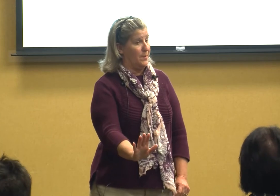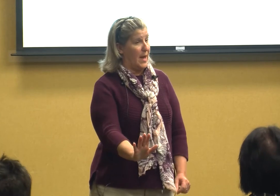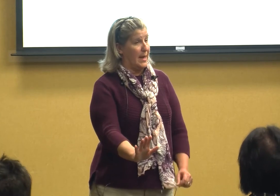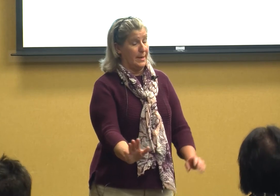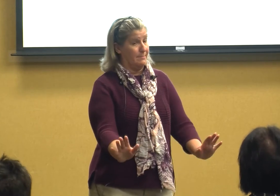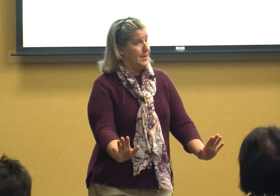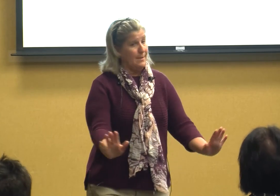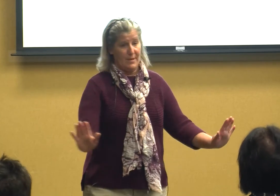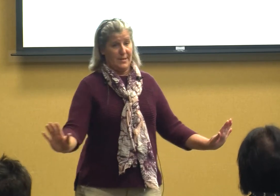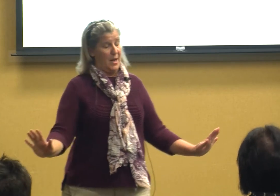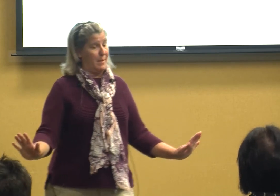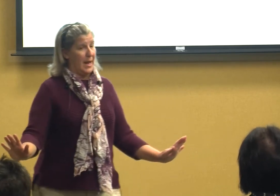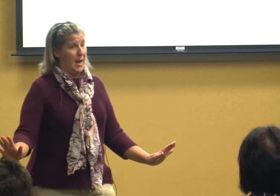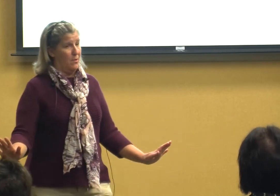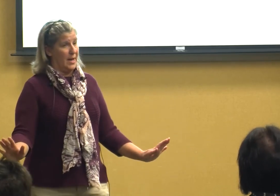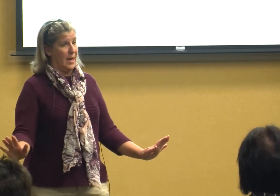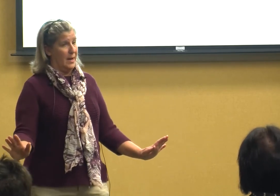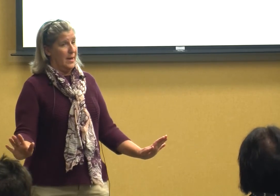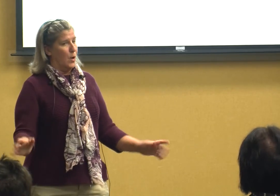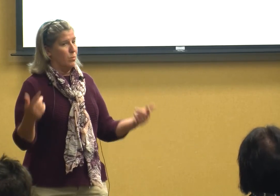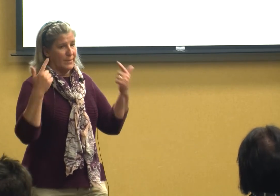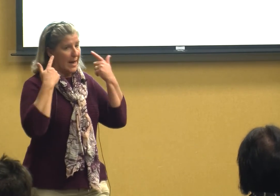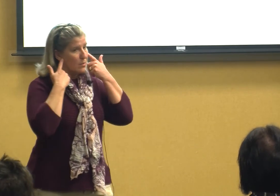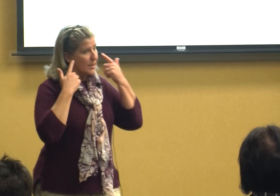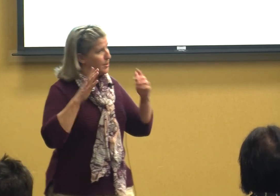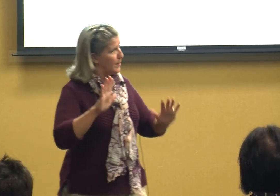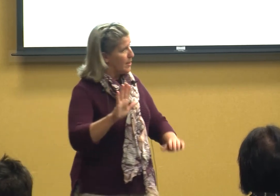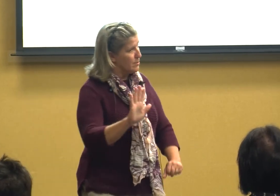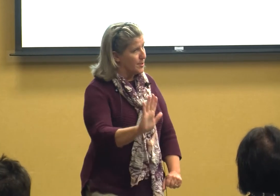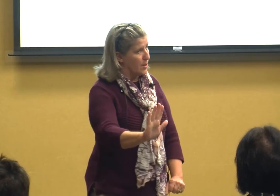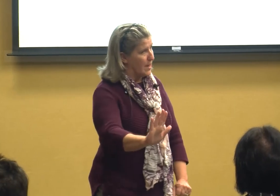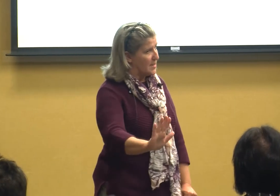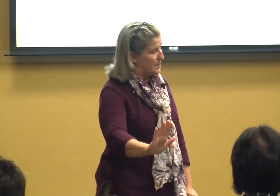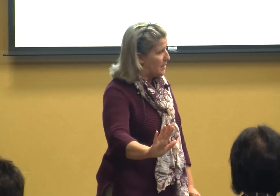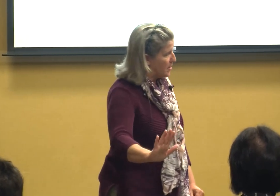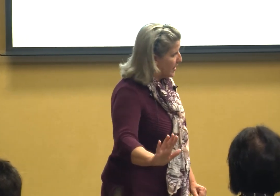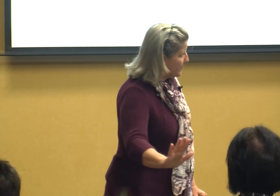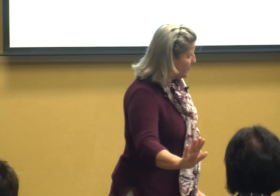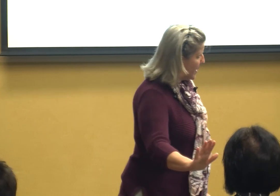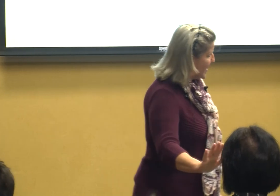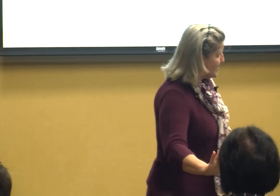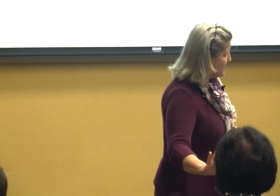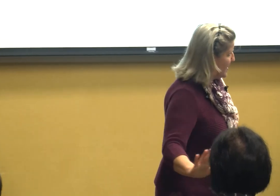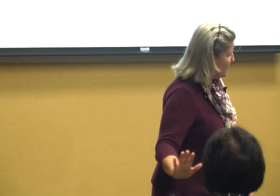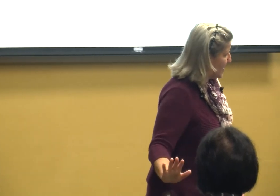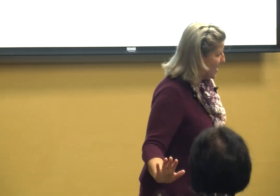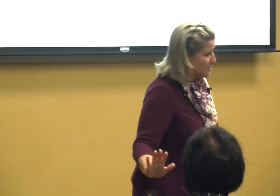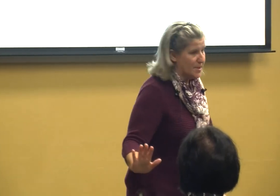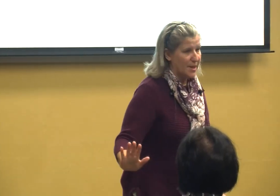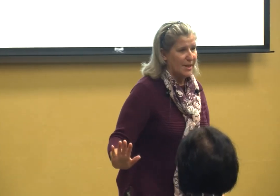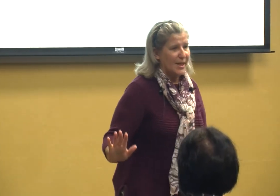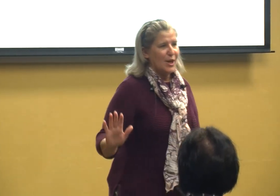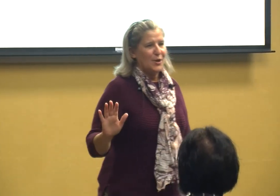that and that's not my area my only do ears don't ask me to look at their eyes or anything else you